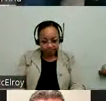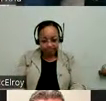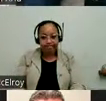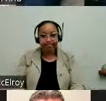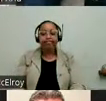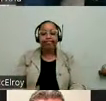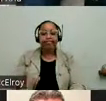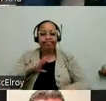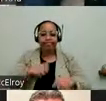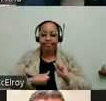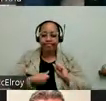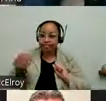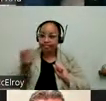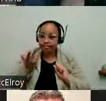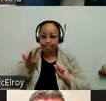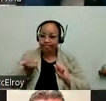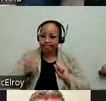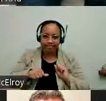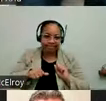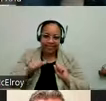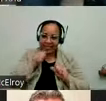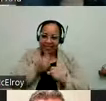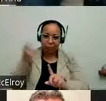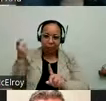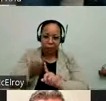devastated along the way that we -- it appears that there were -- there was a